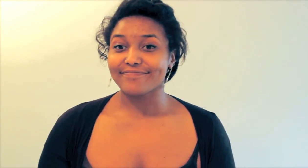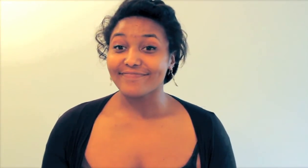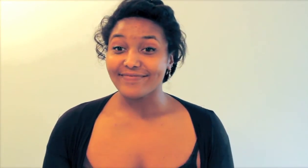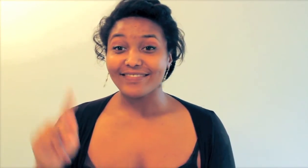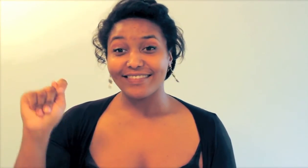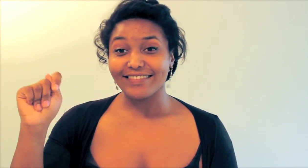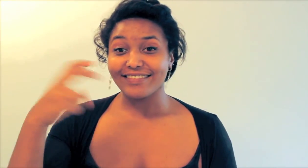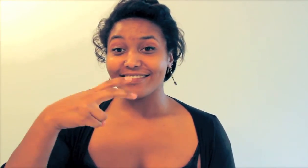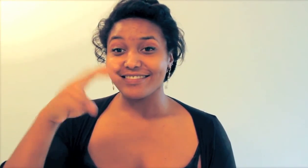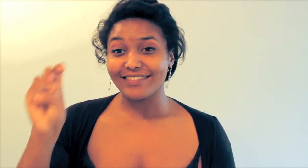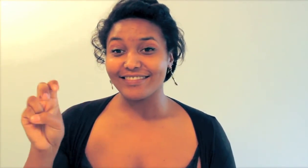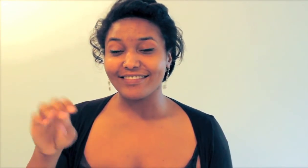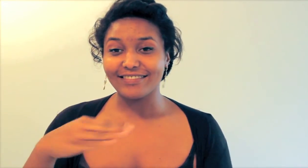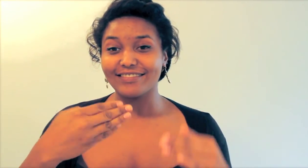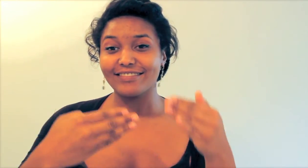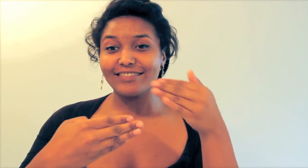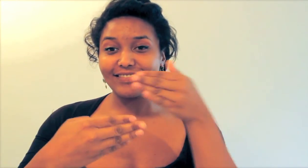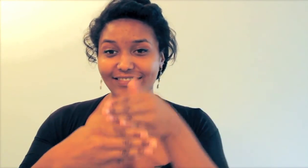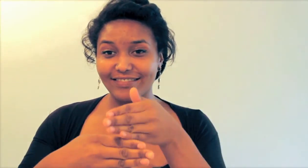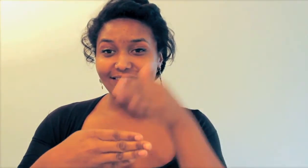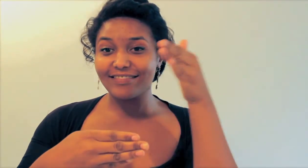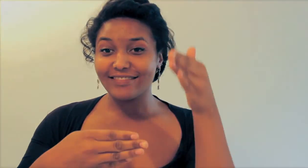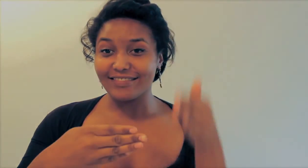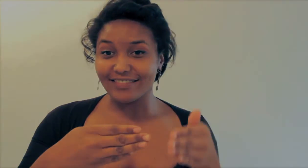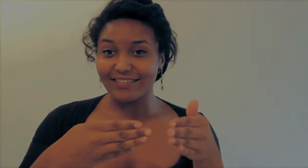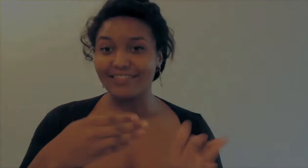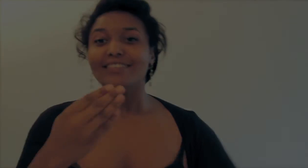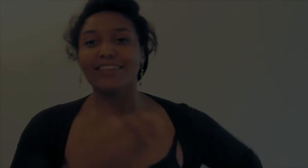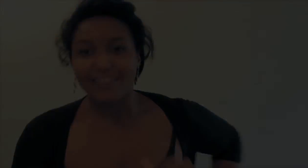The end.